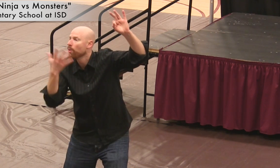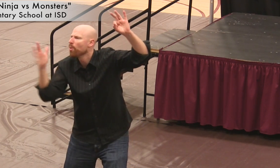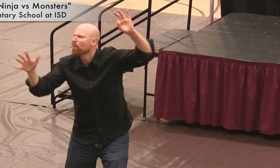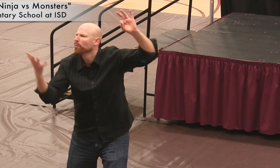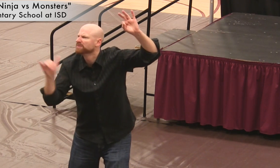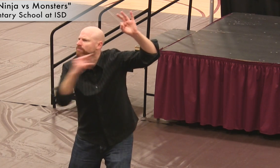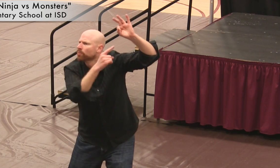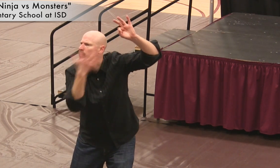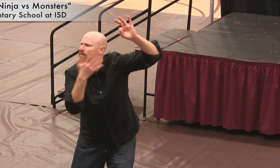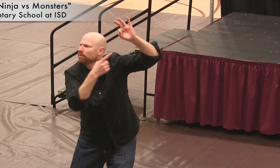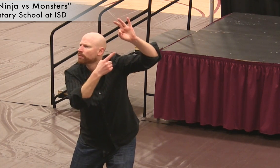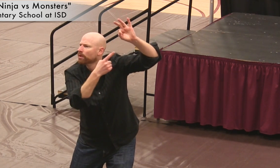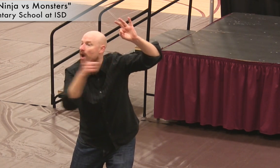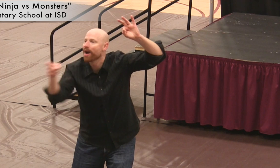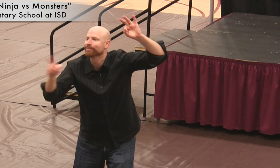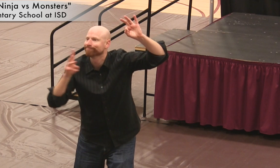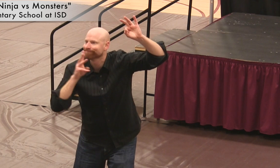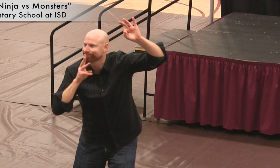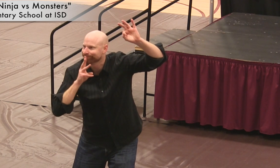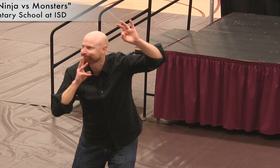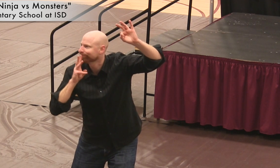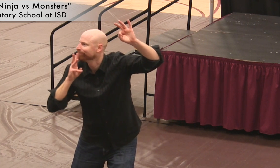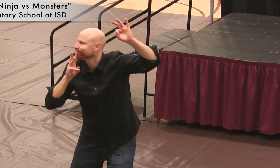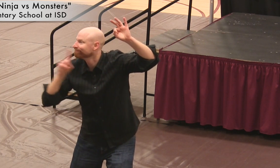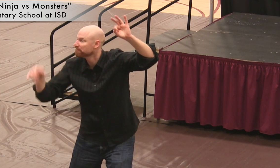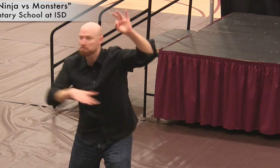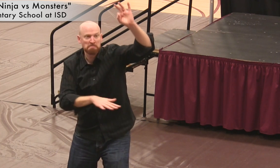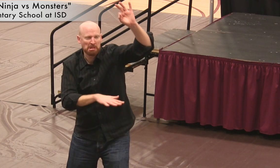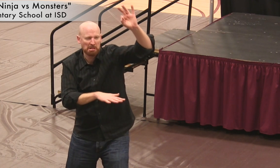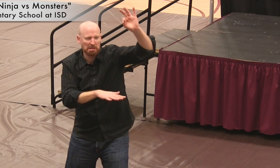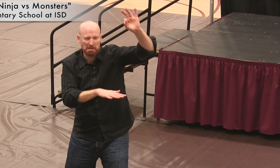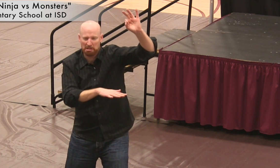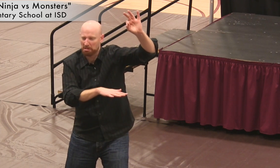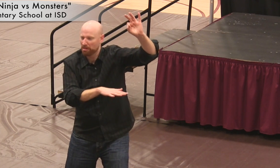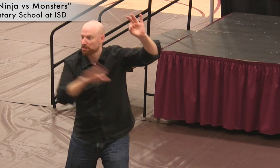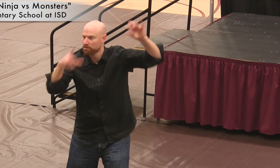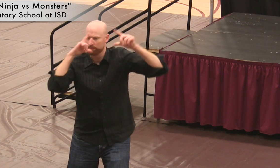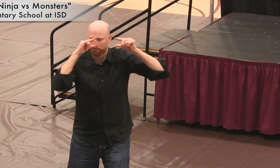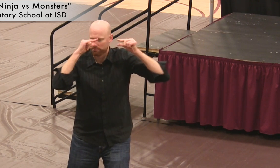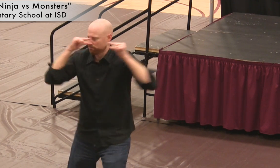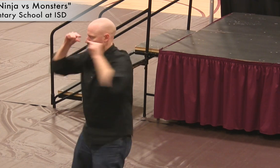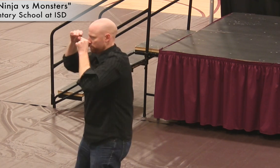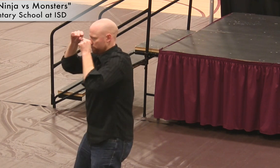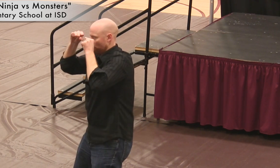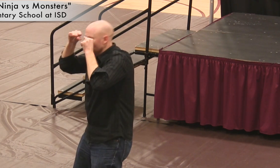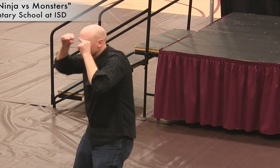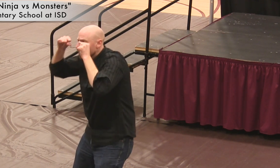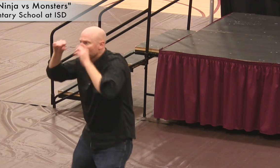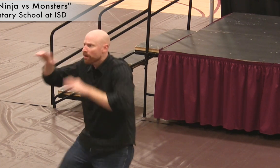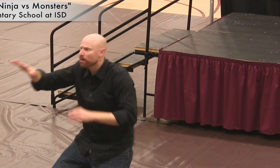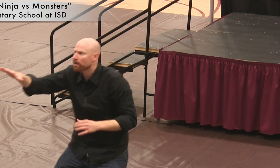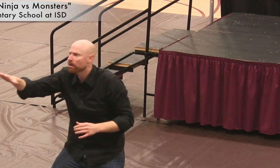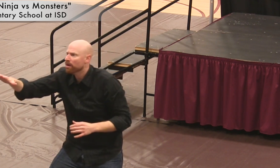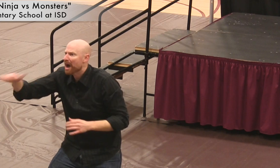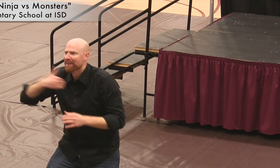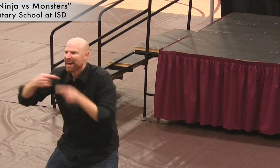who can tell me what this is? [responds to child in audience] Right, a drop of water! As the raindrop continues falling, our hero